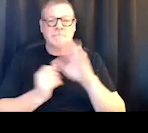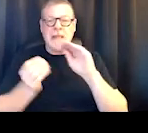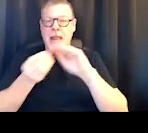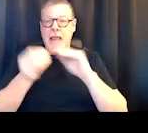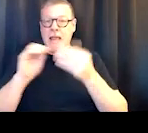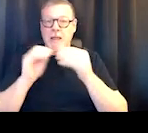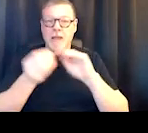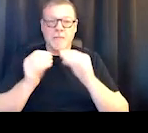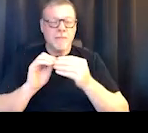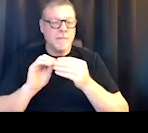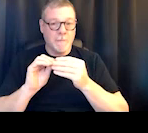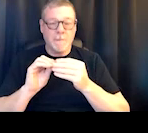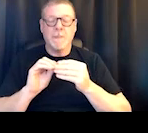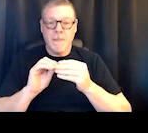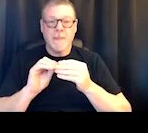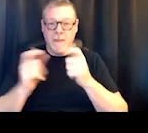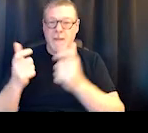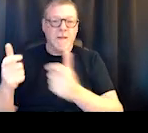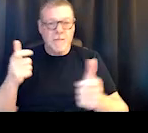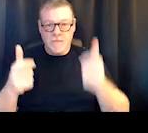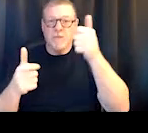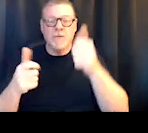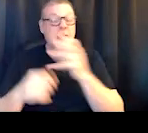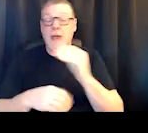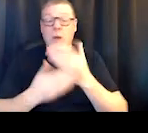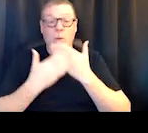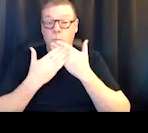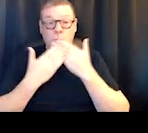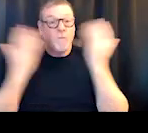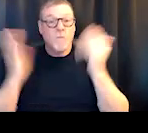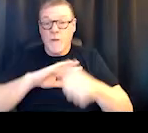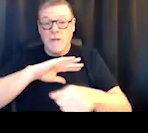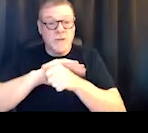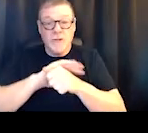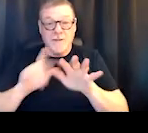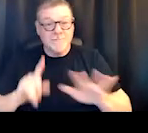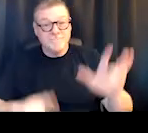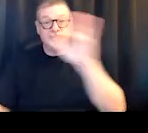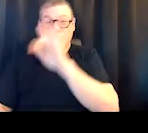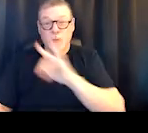It's one of the largest counties in the state, and there is not one shelter bed in the entire county.